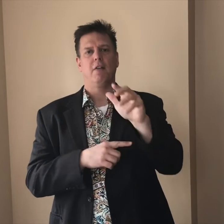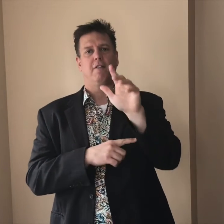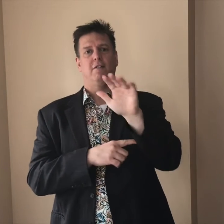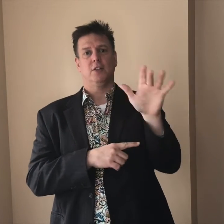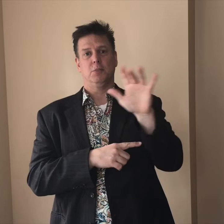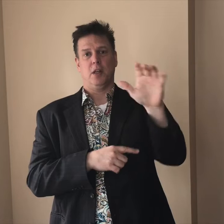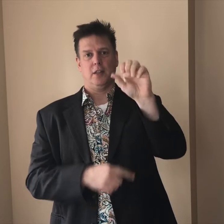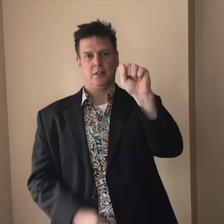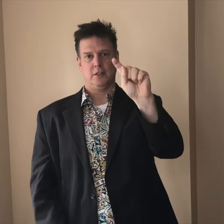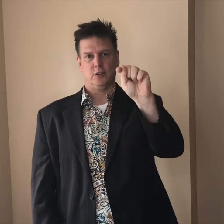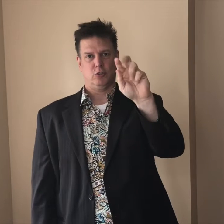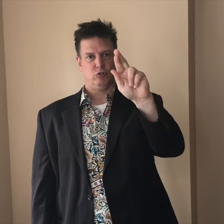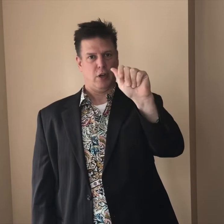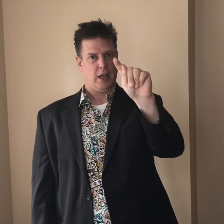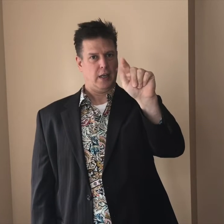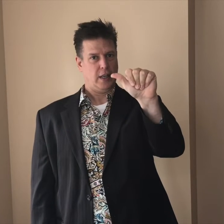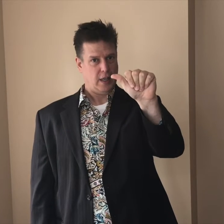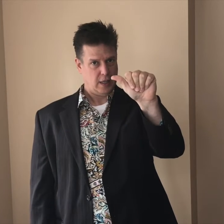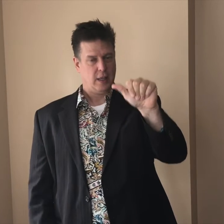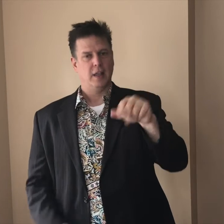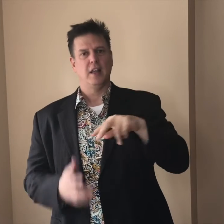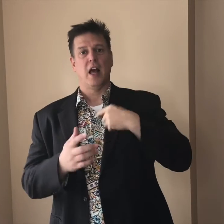We're talking about Fingerspelling strata, I